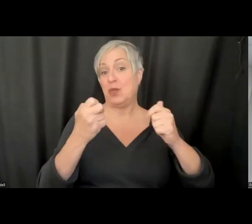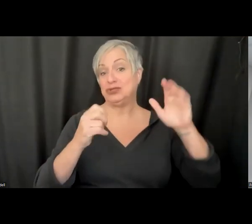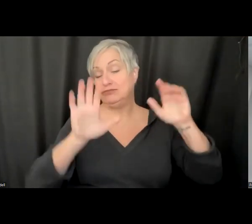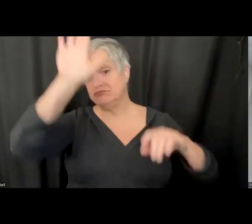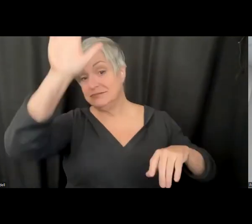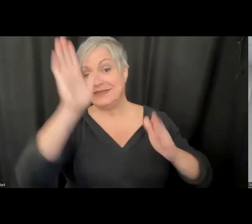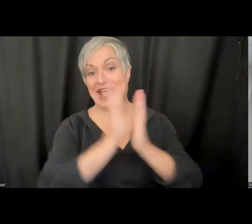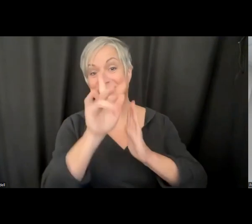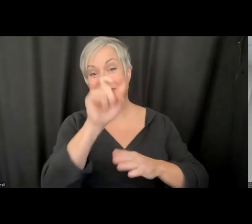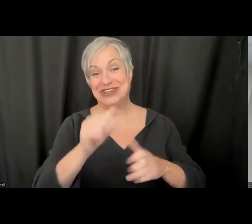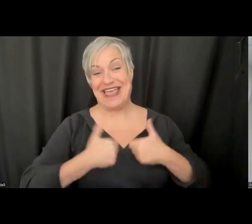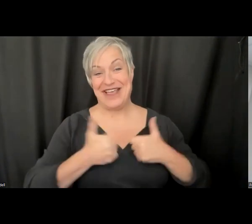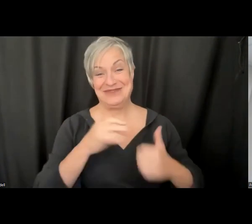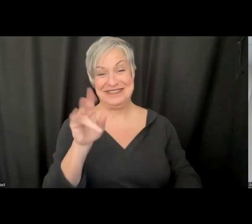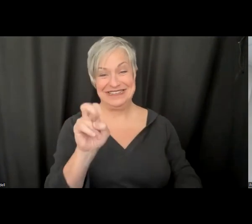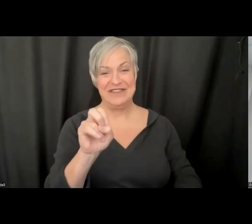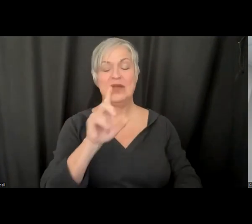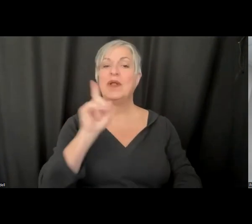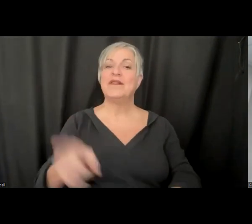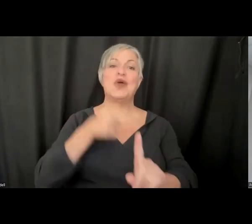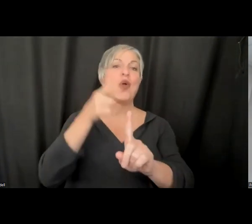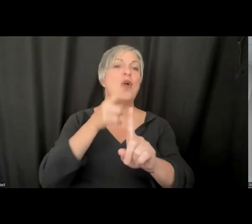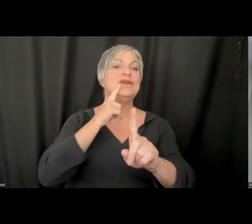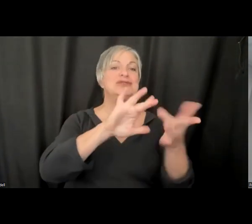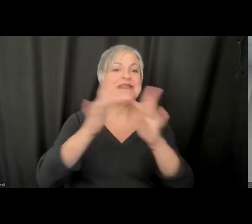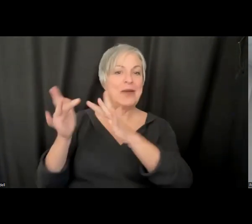of this is to kind of network, get some ideas floating around